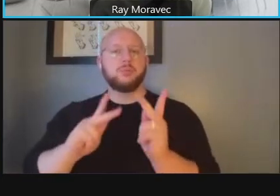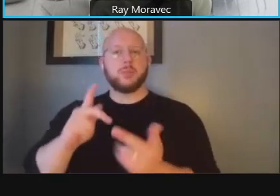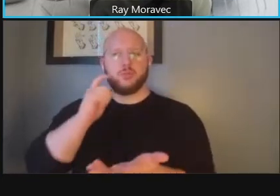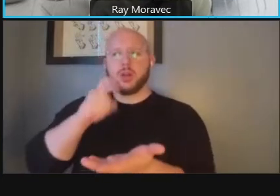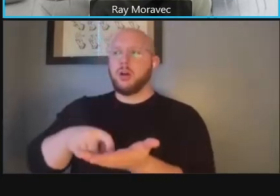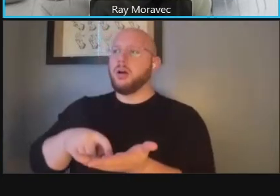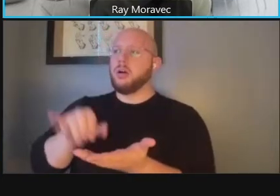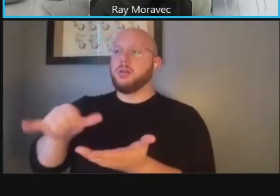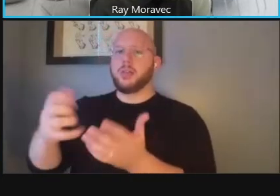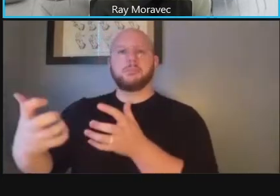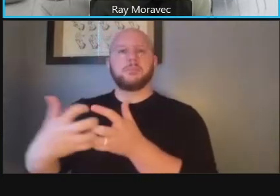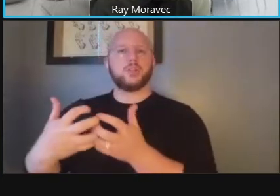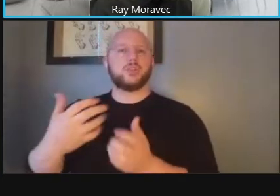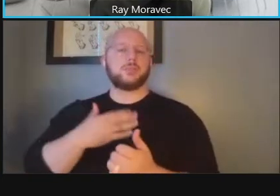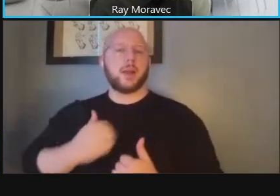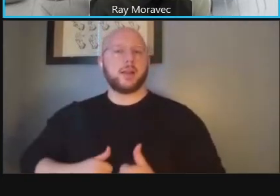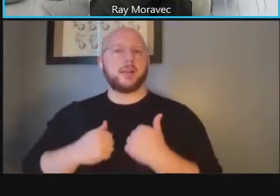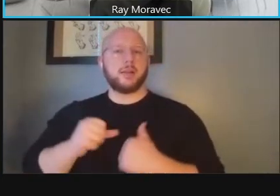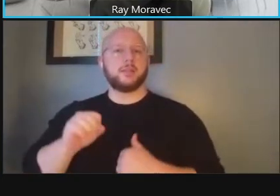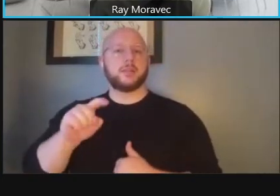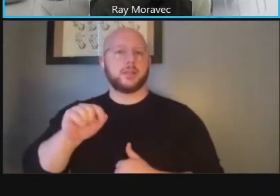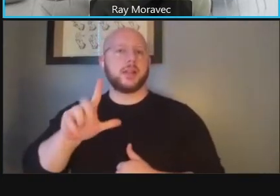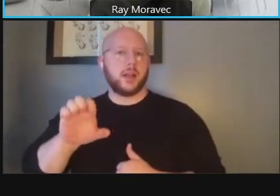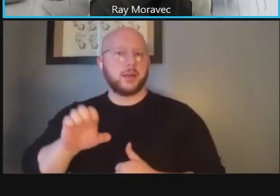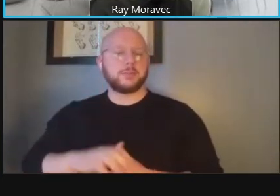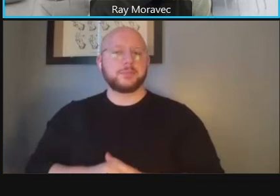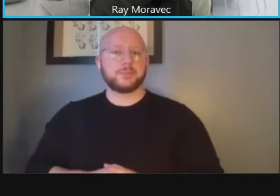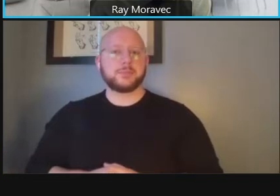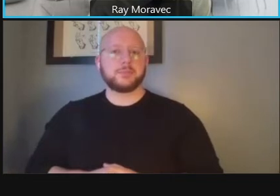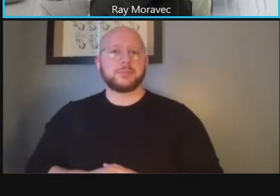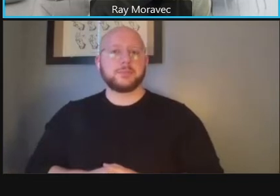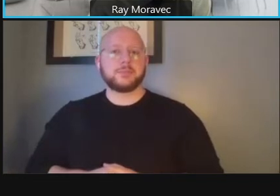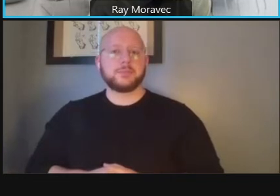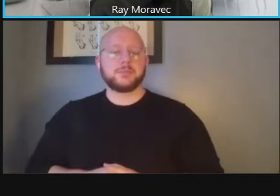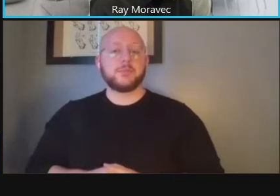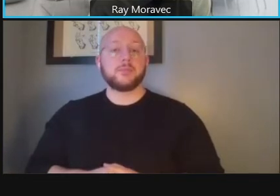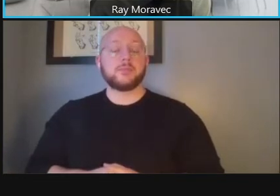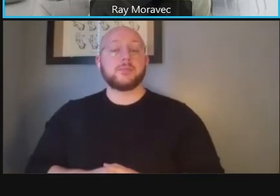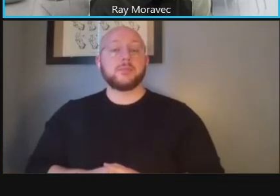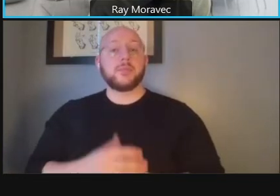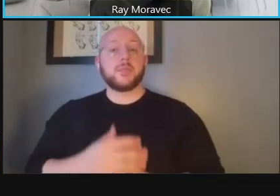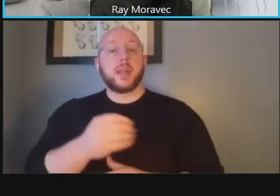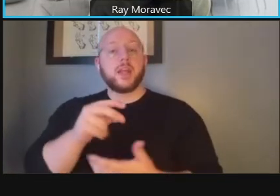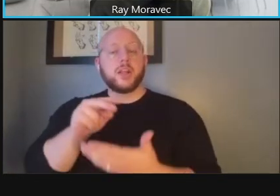space and pedestrian activity is really important and and just looking at the different attributes